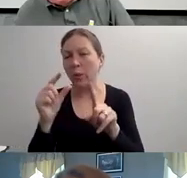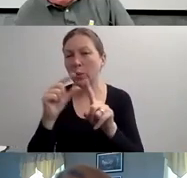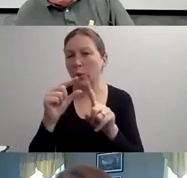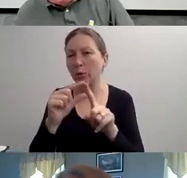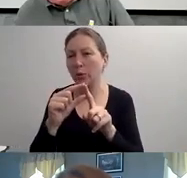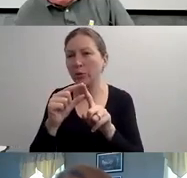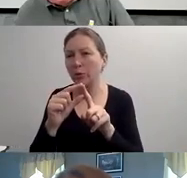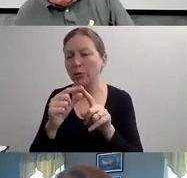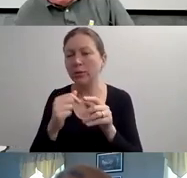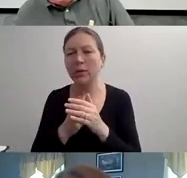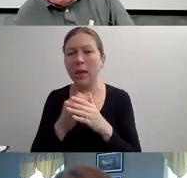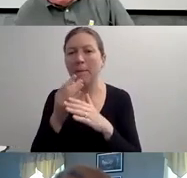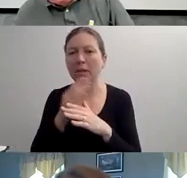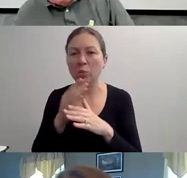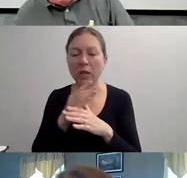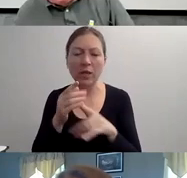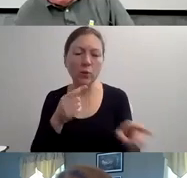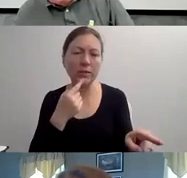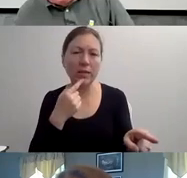IT WAS A SIGN OF EVIL. ALL RIGHT."